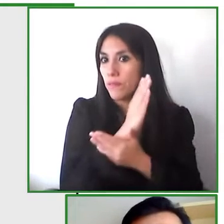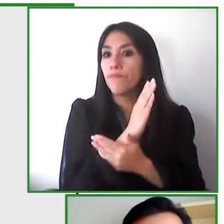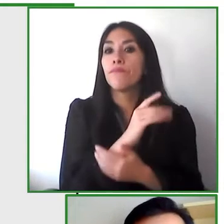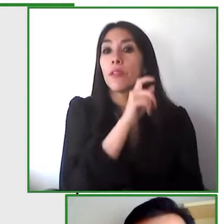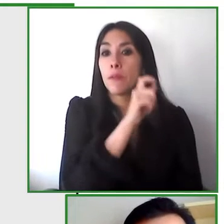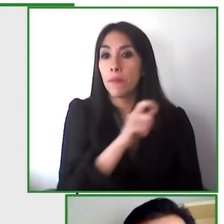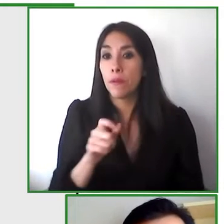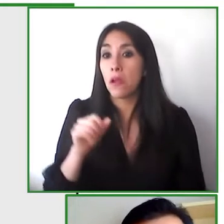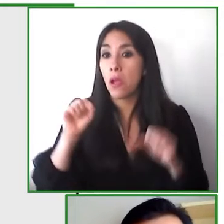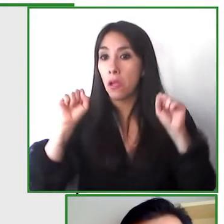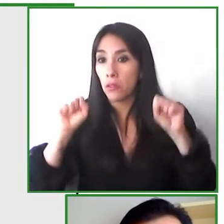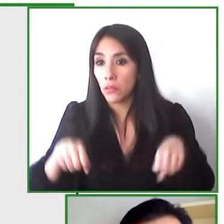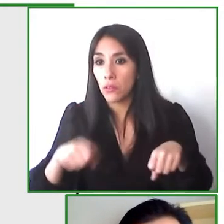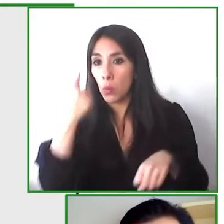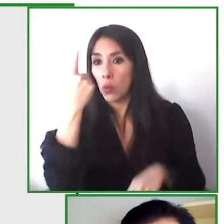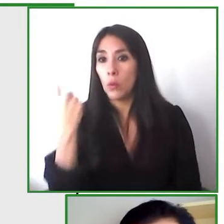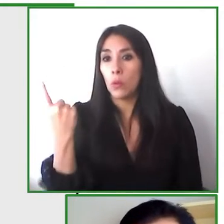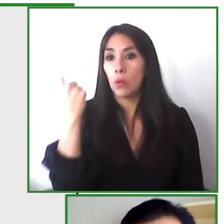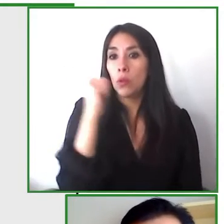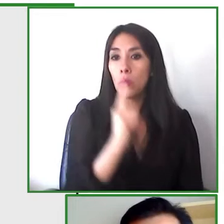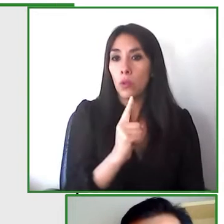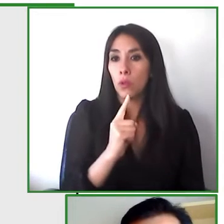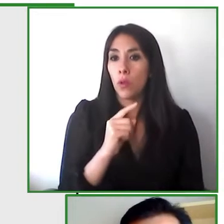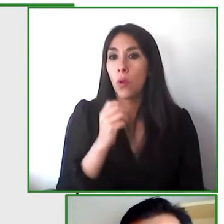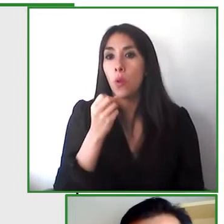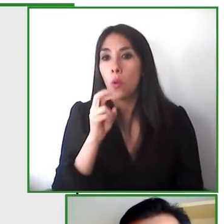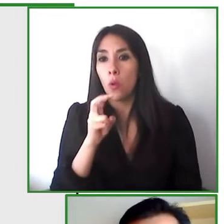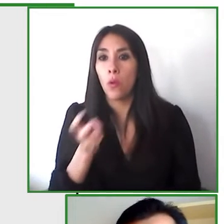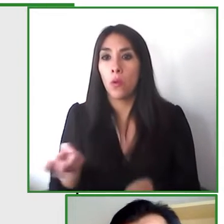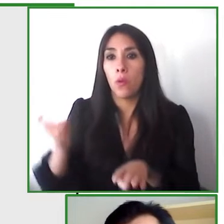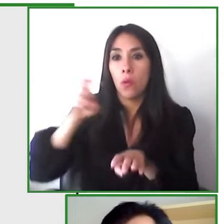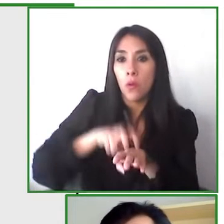the population to be able to travel together for example people with disabilities aren't